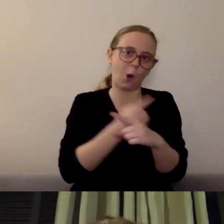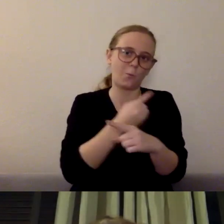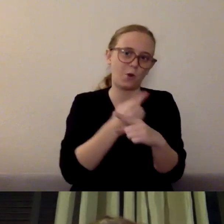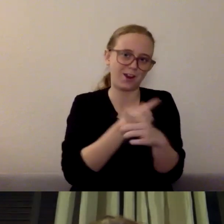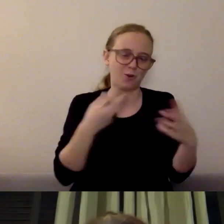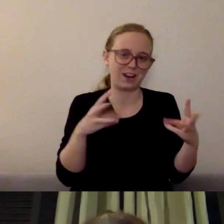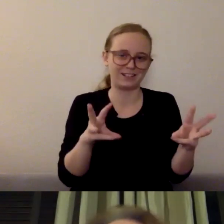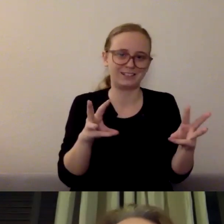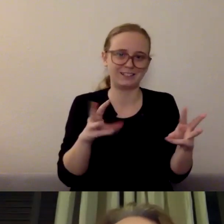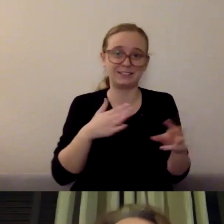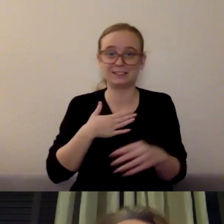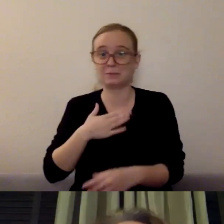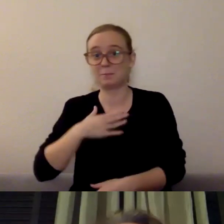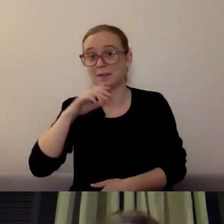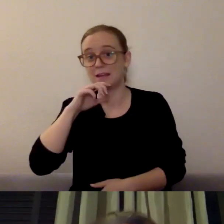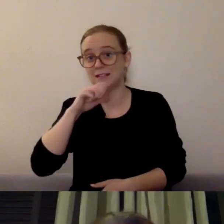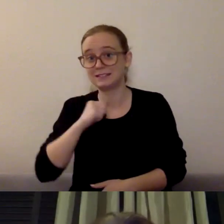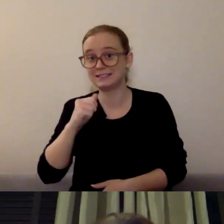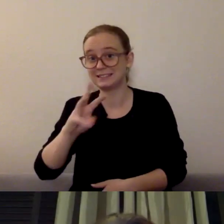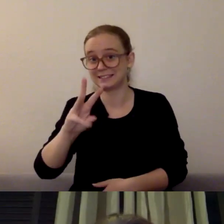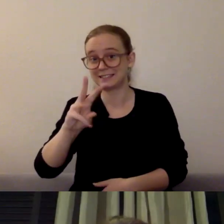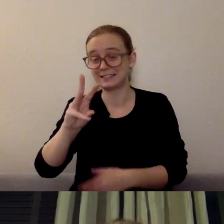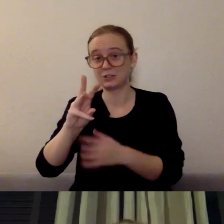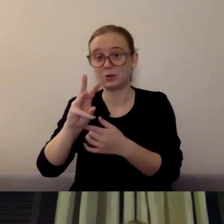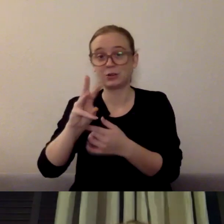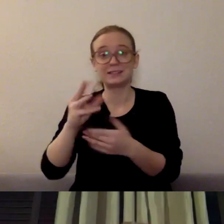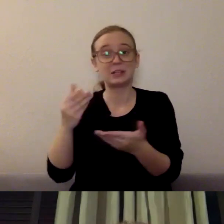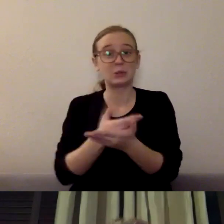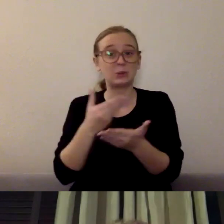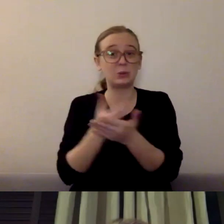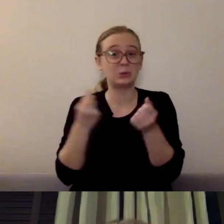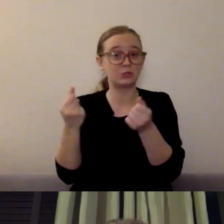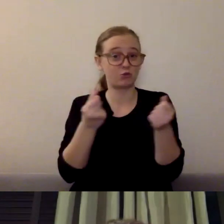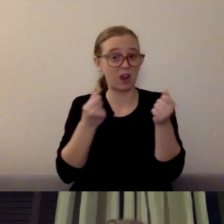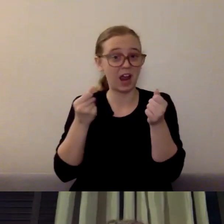still getting used to that. Has a new car and doesn't have anywhere to go, doesn't have friends to go hang out with,